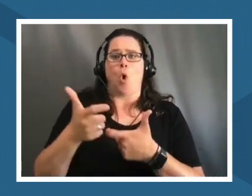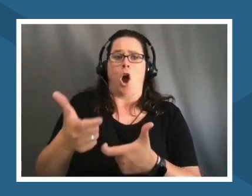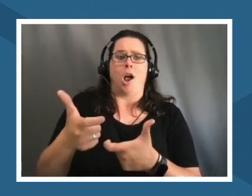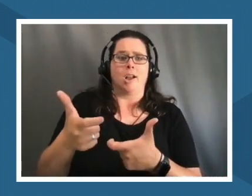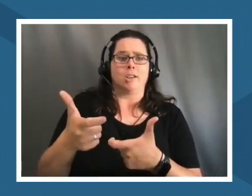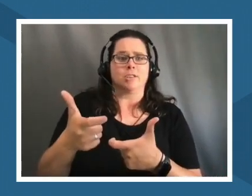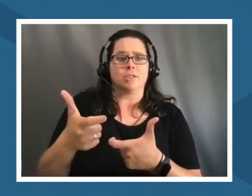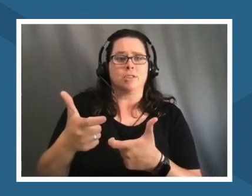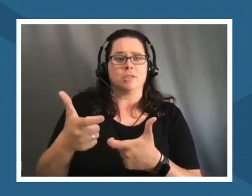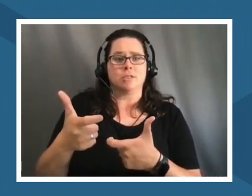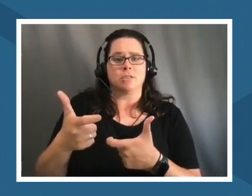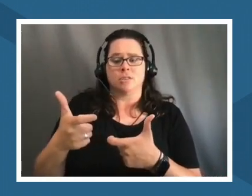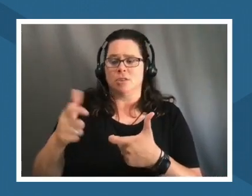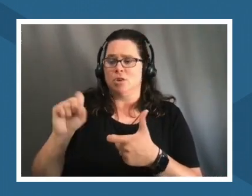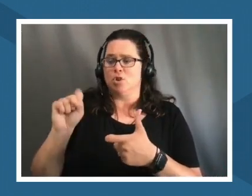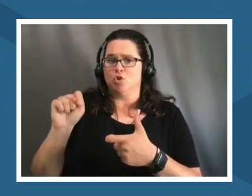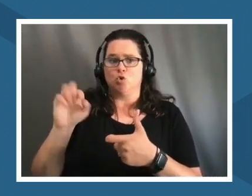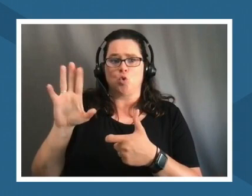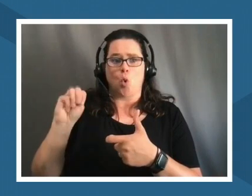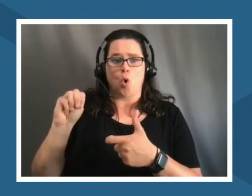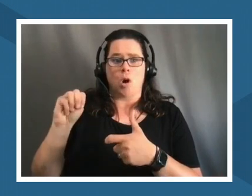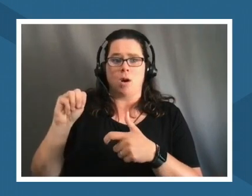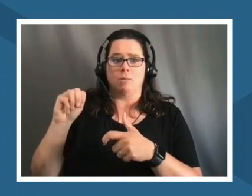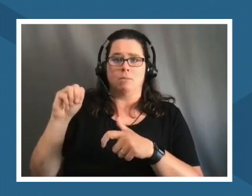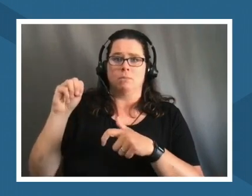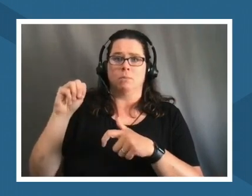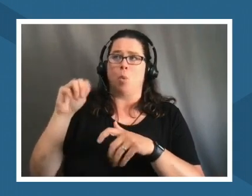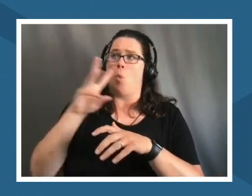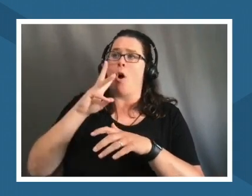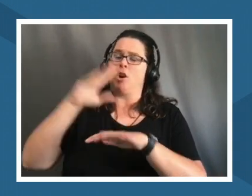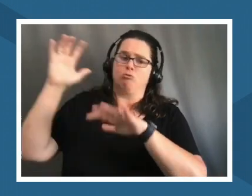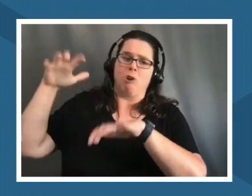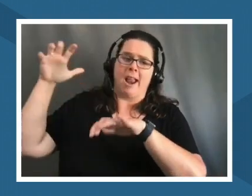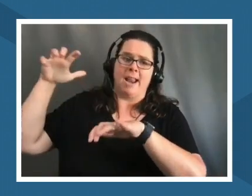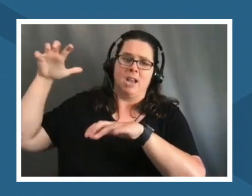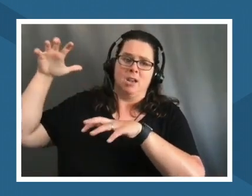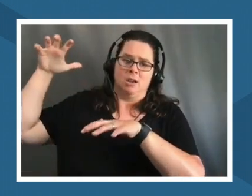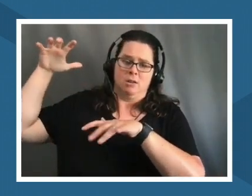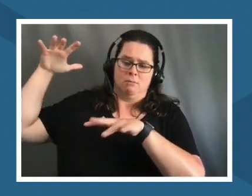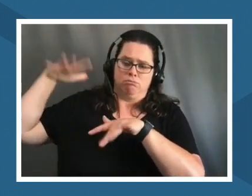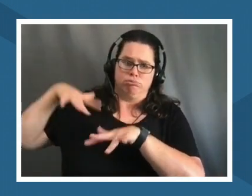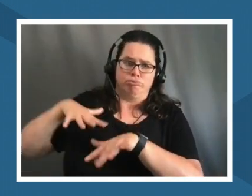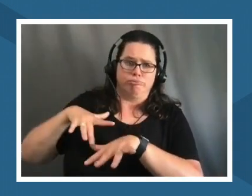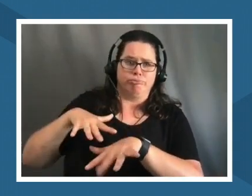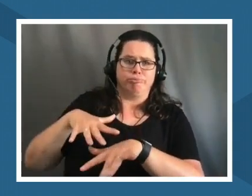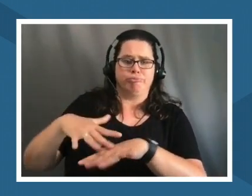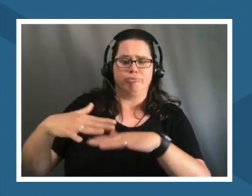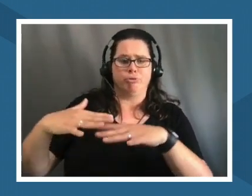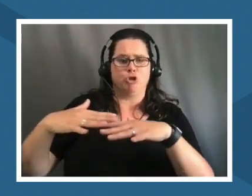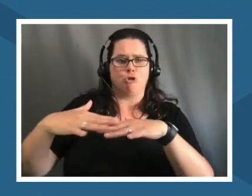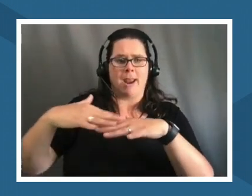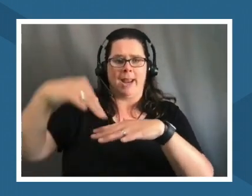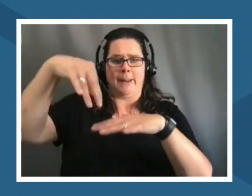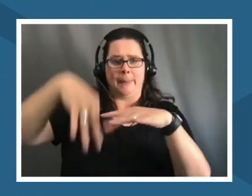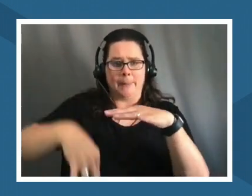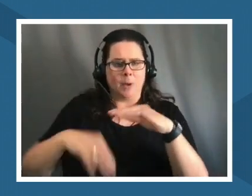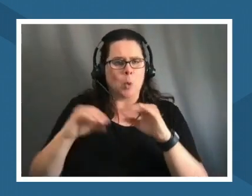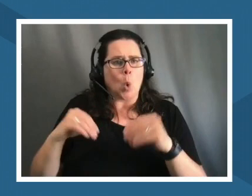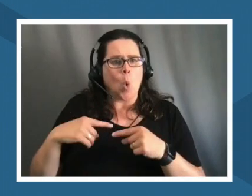right into the water after it rains with no any sort of filtration system and really process like what that must mean